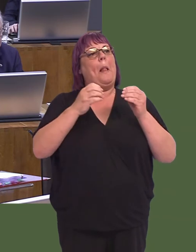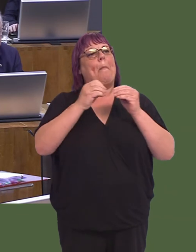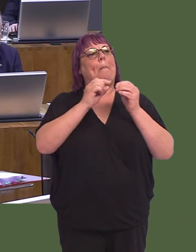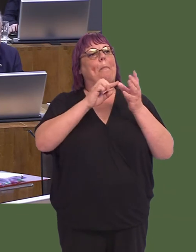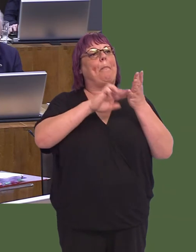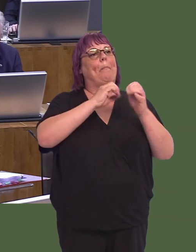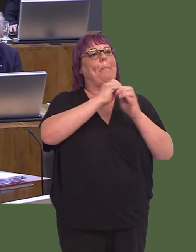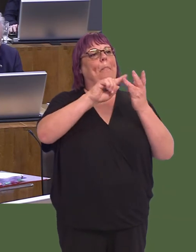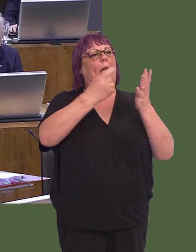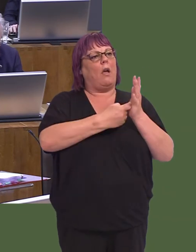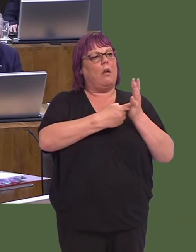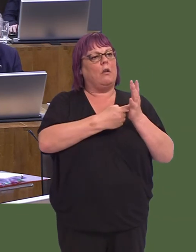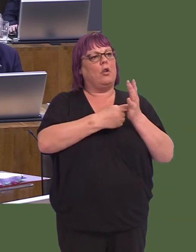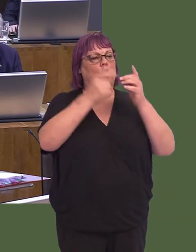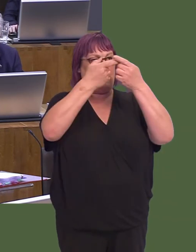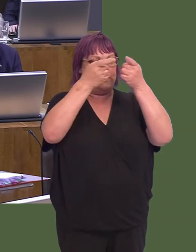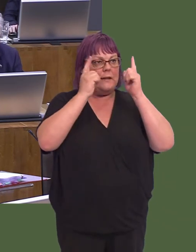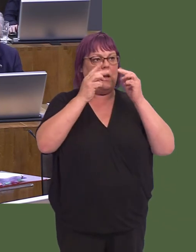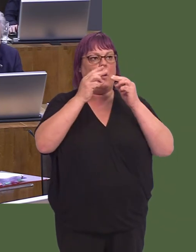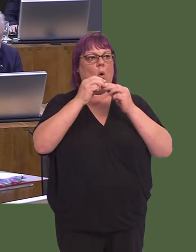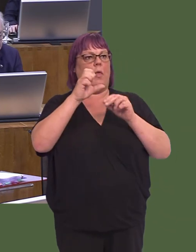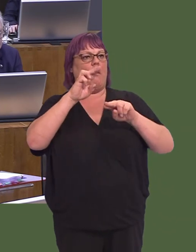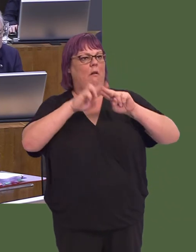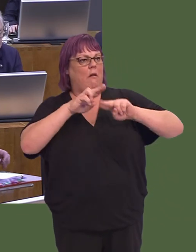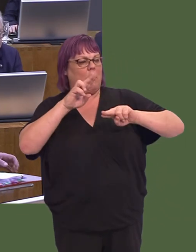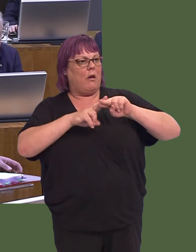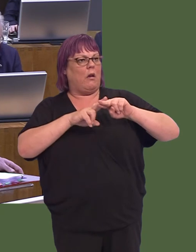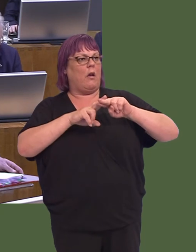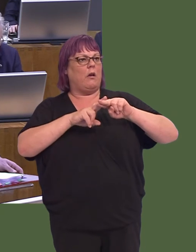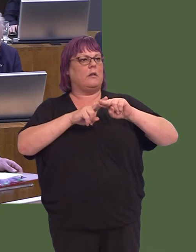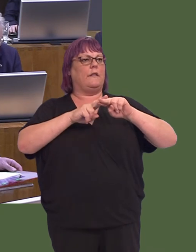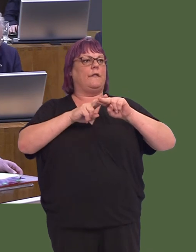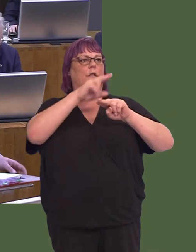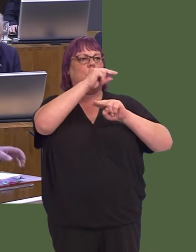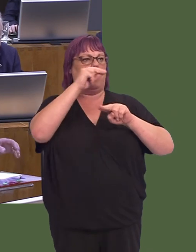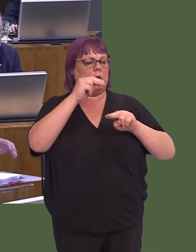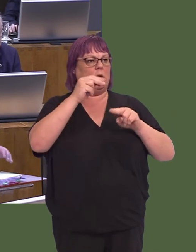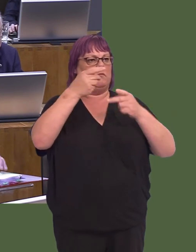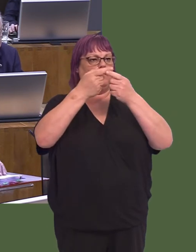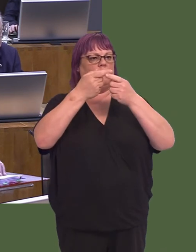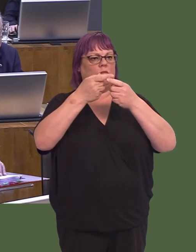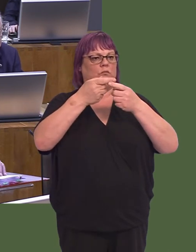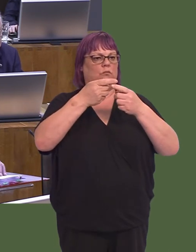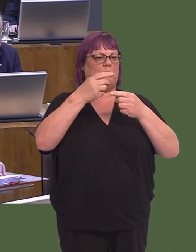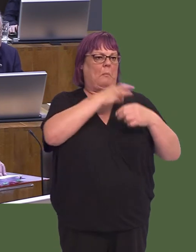Bangor University, working with Cardiff and Swansea medical schools, can deliver increased opportunities for medical education and training in north Wales.